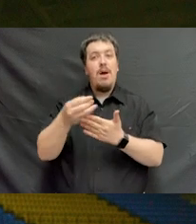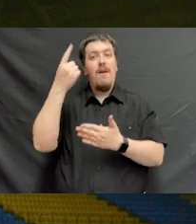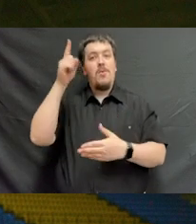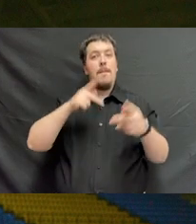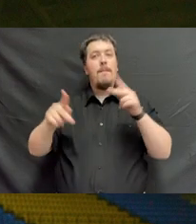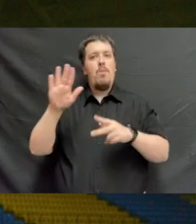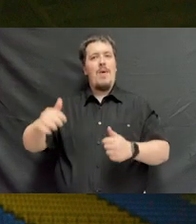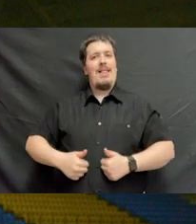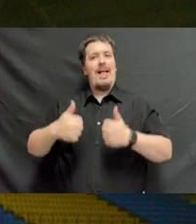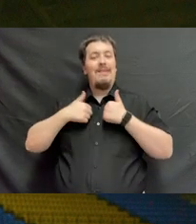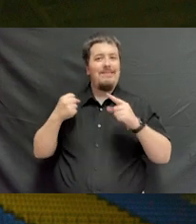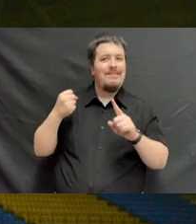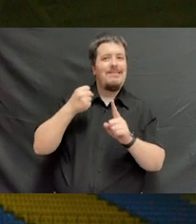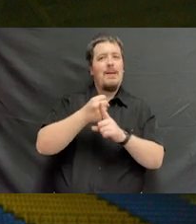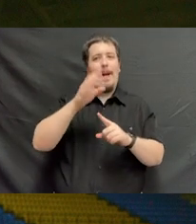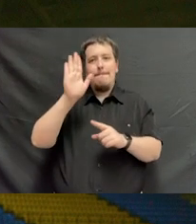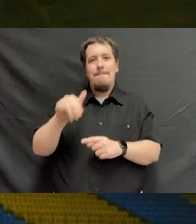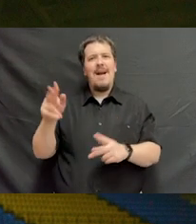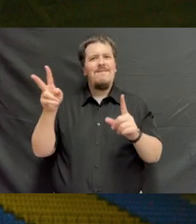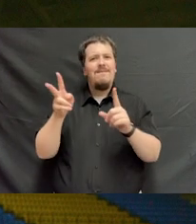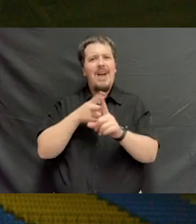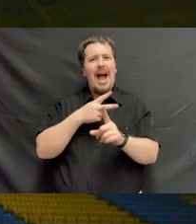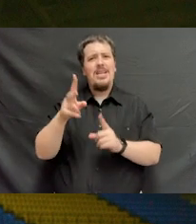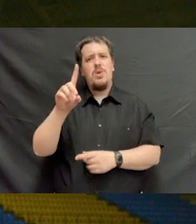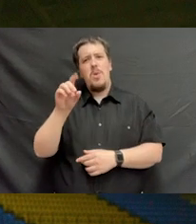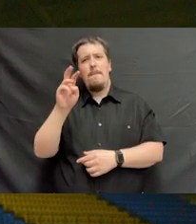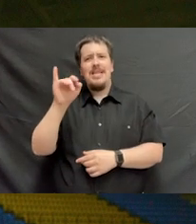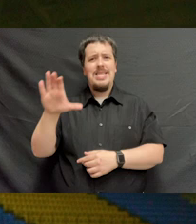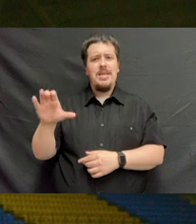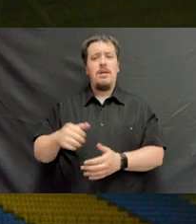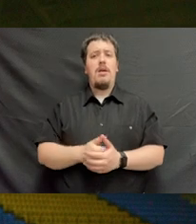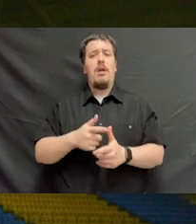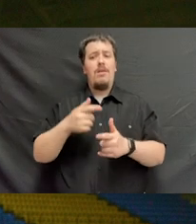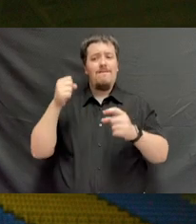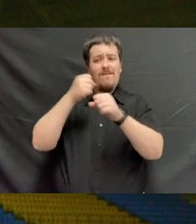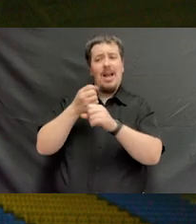have been impacted by domestic violence. You've assisted in the fight against the opioid epidemic